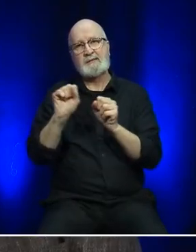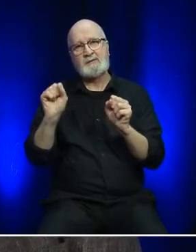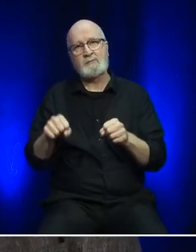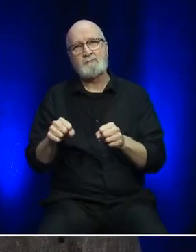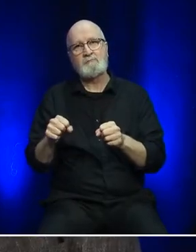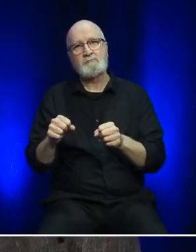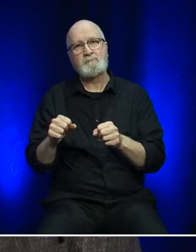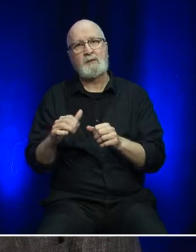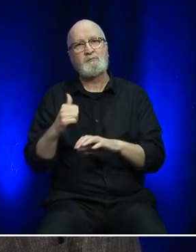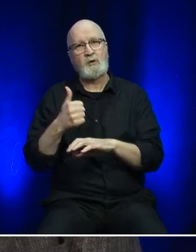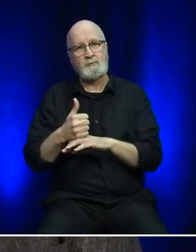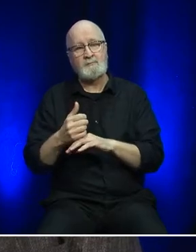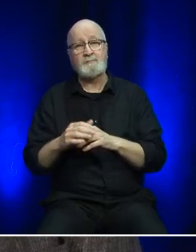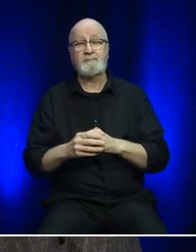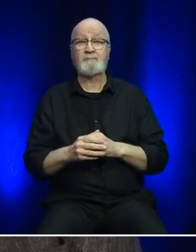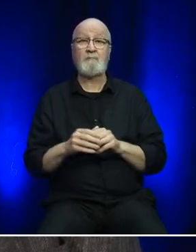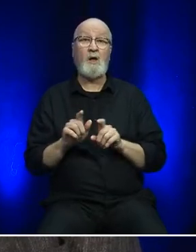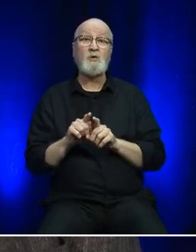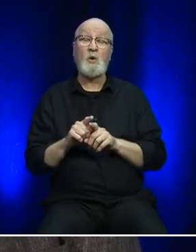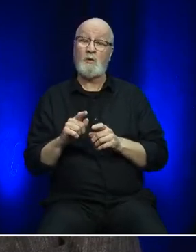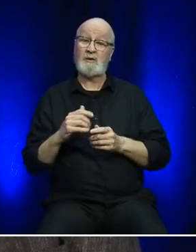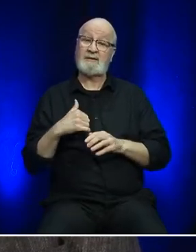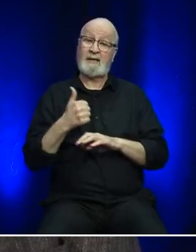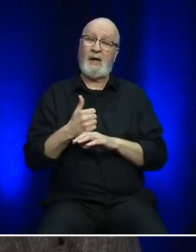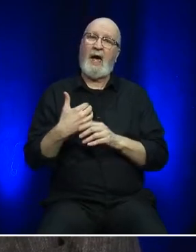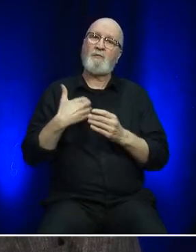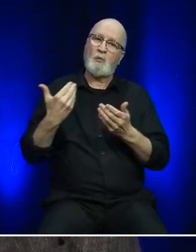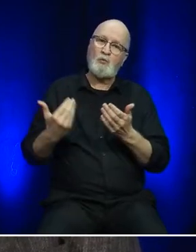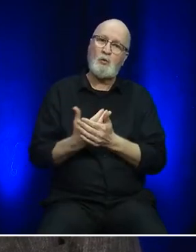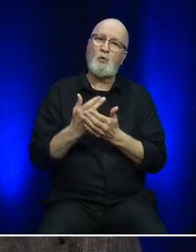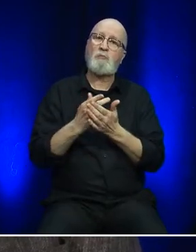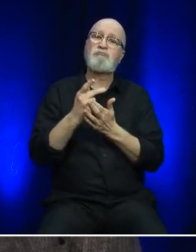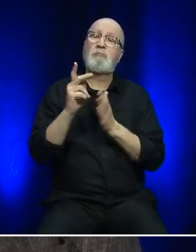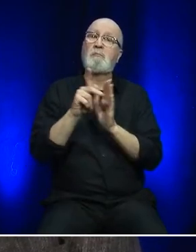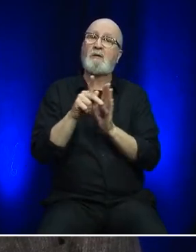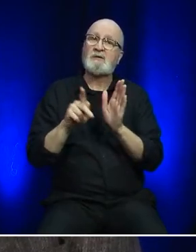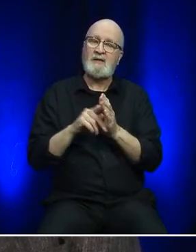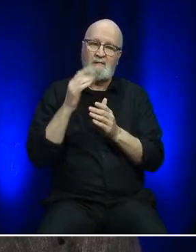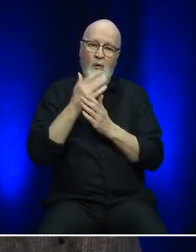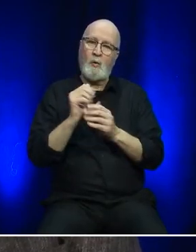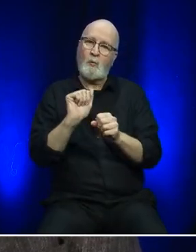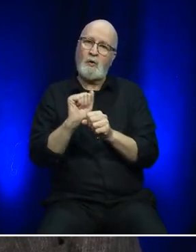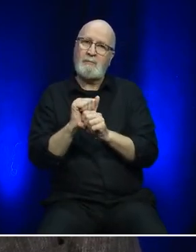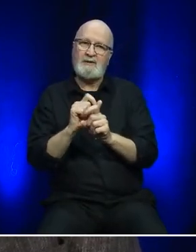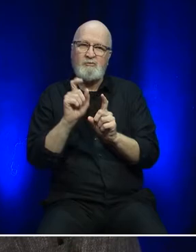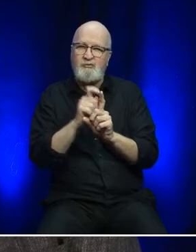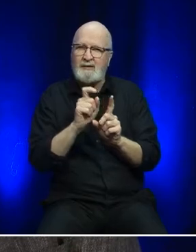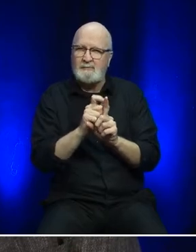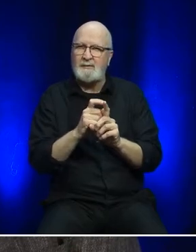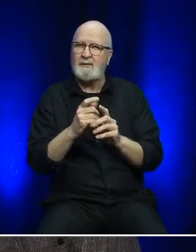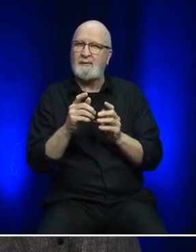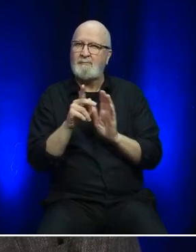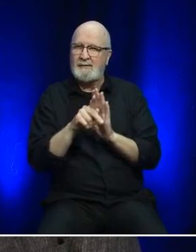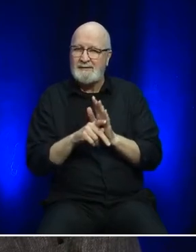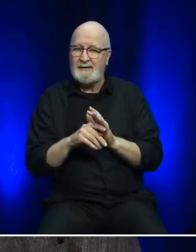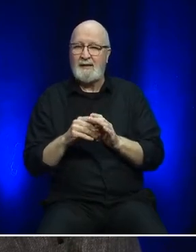We implemented a new Workplace Harassment and Violence Policy that aligns with the Government of Canada’s Bill C-65